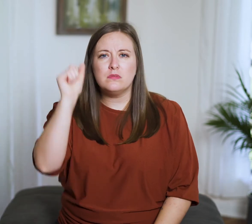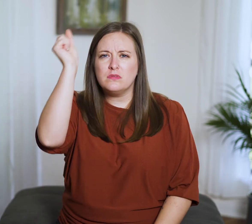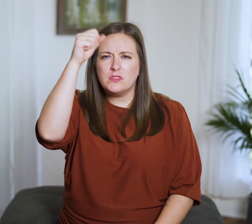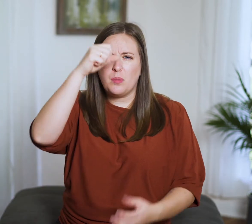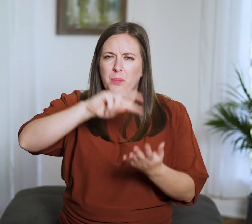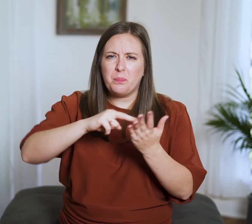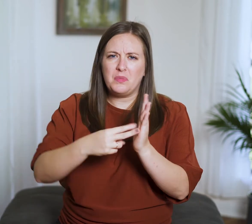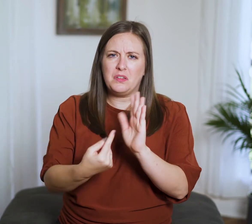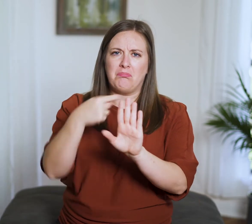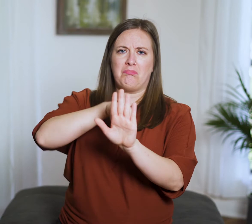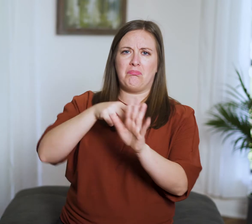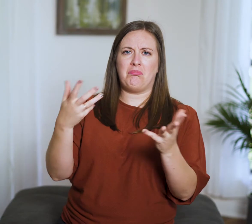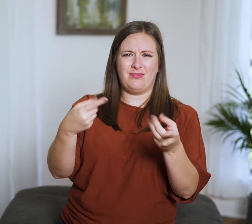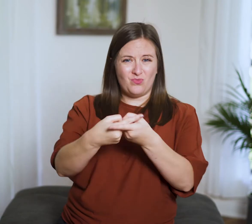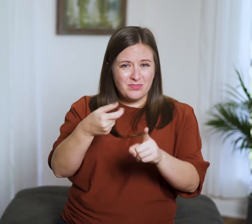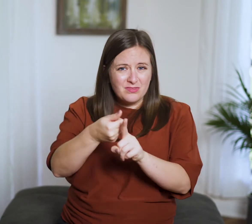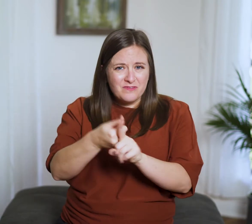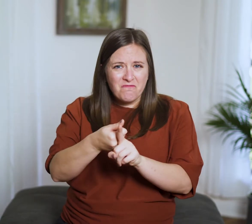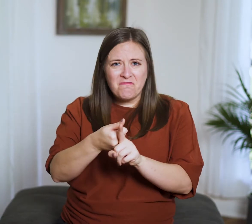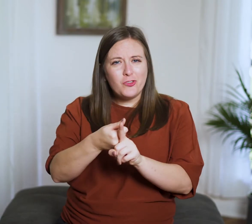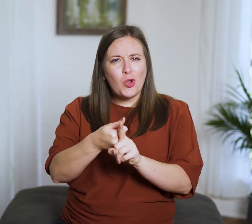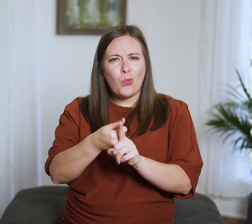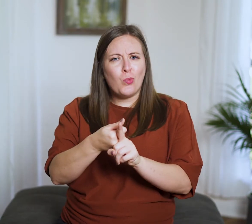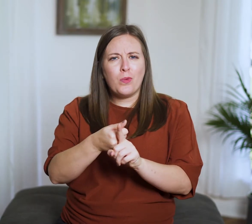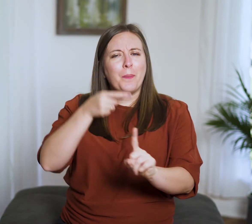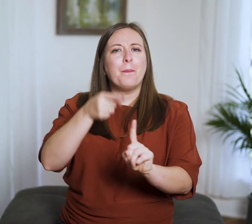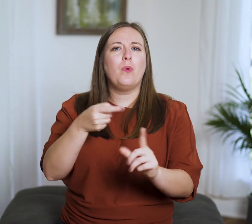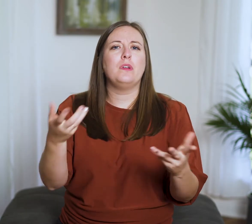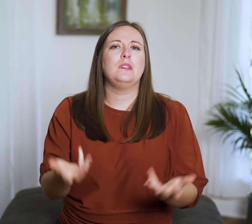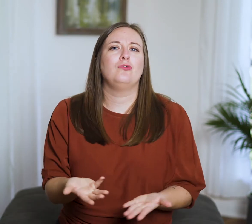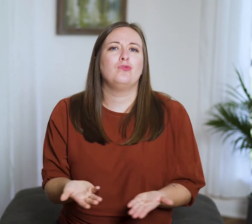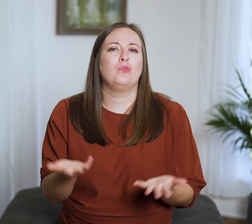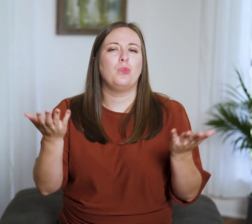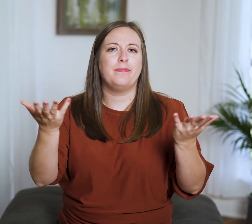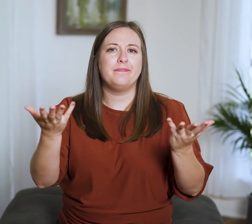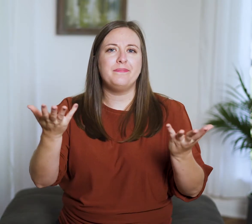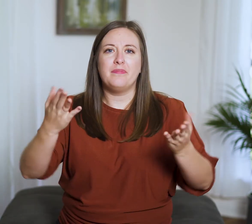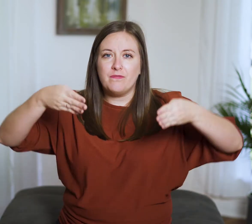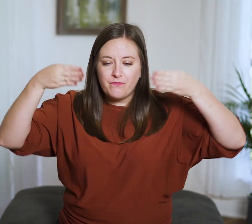So what is Solomon trying to say? Is he contradicting himself? The message here seems to be